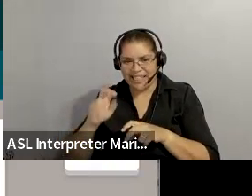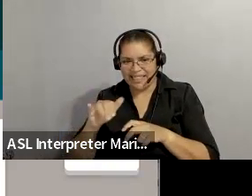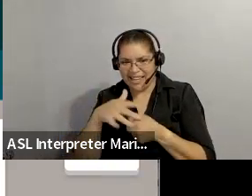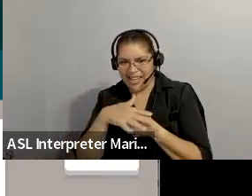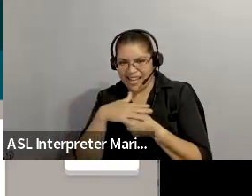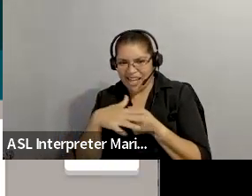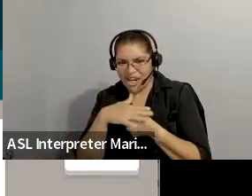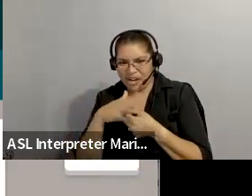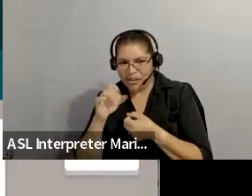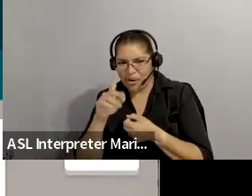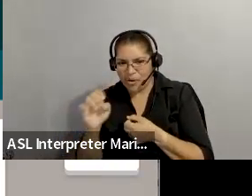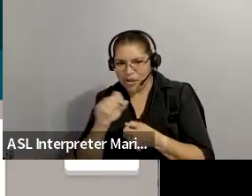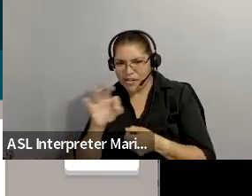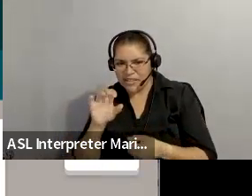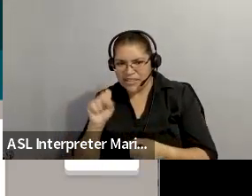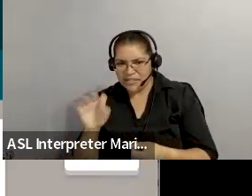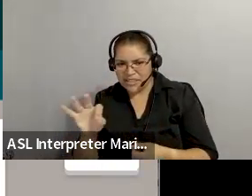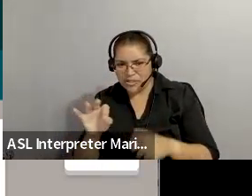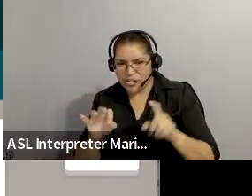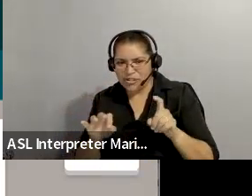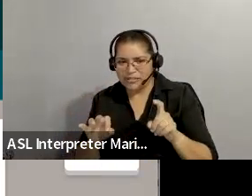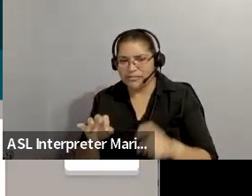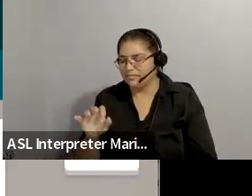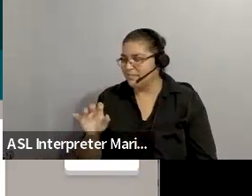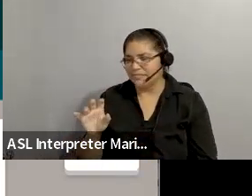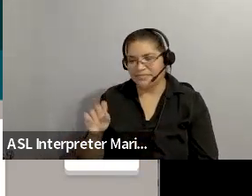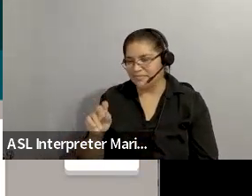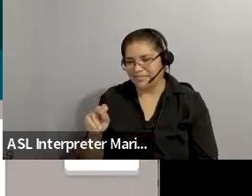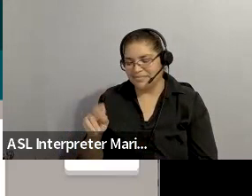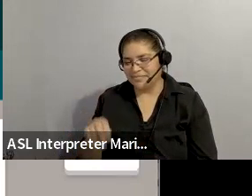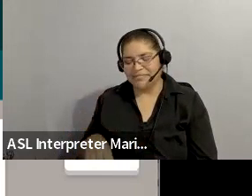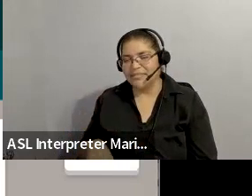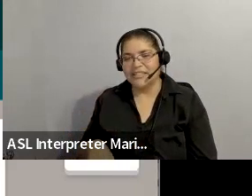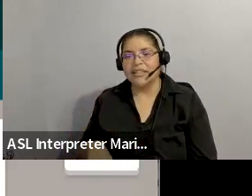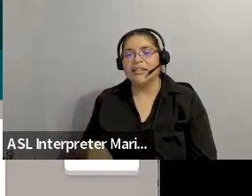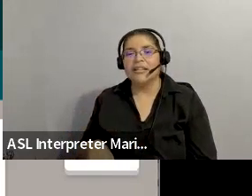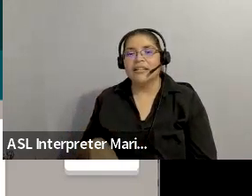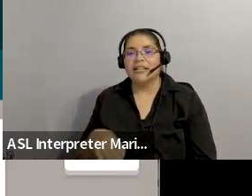: We believe it is health educational welfare.